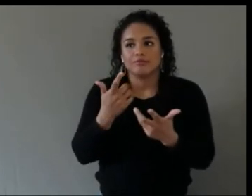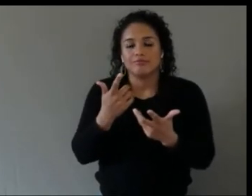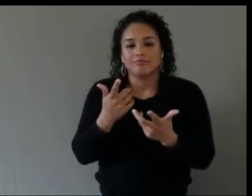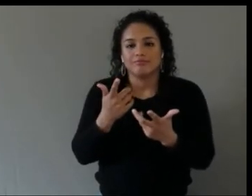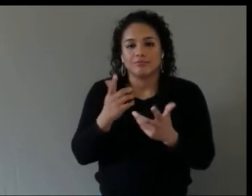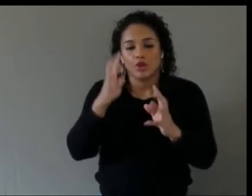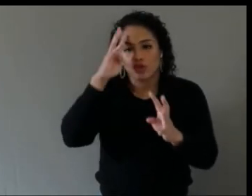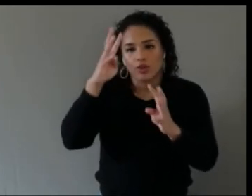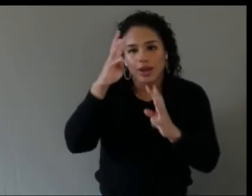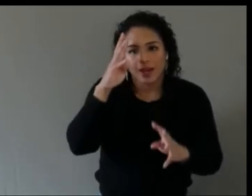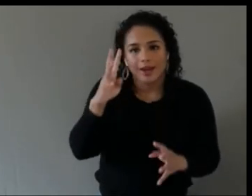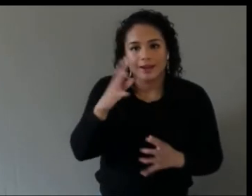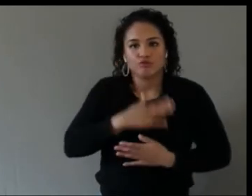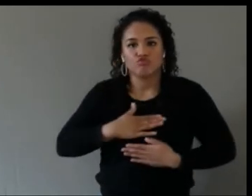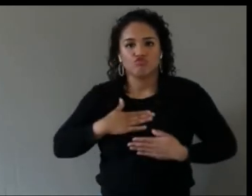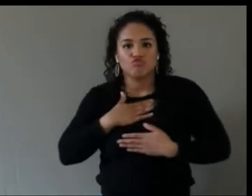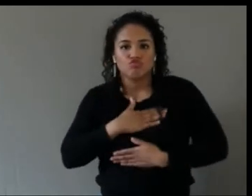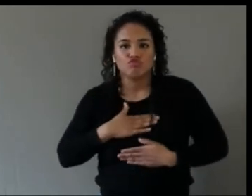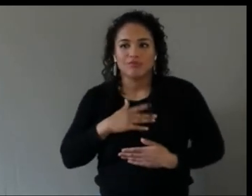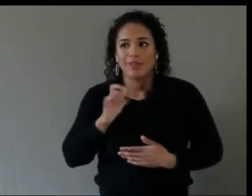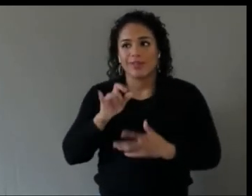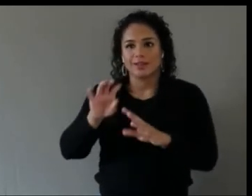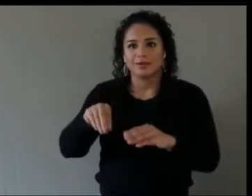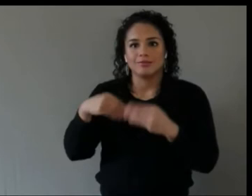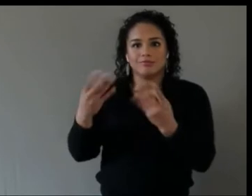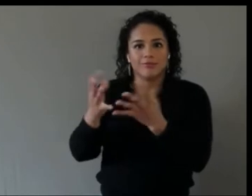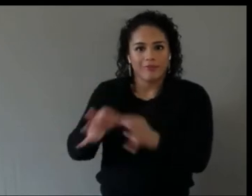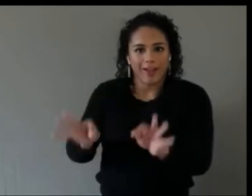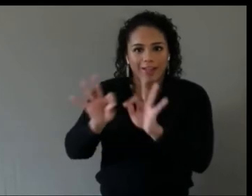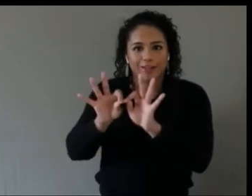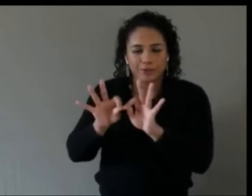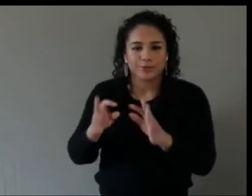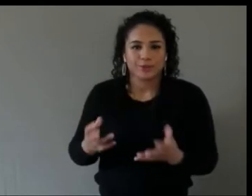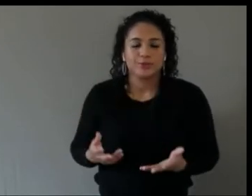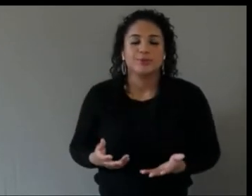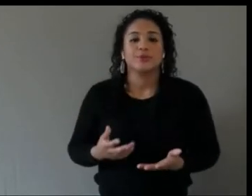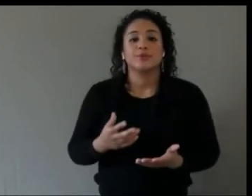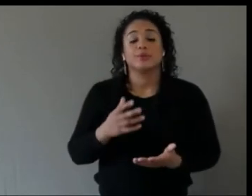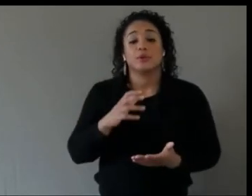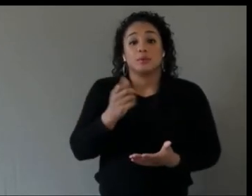The solution space is a totally different pathway and been -- XR is the solution for